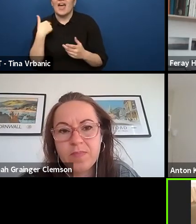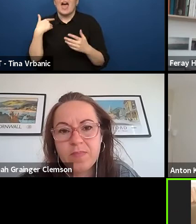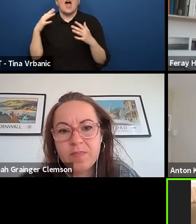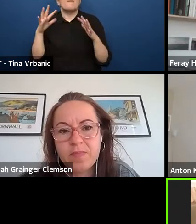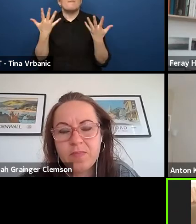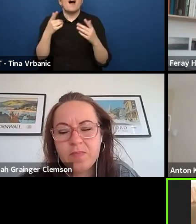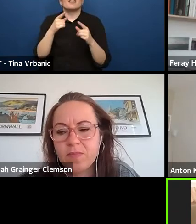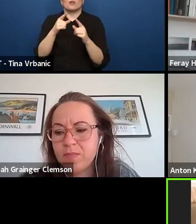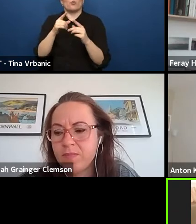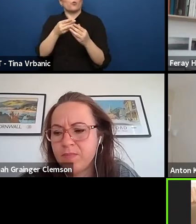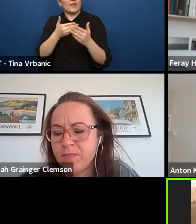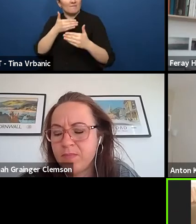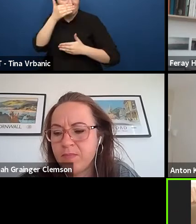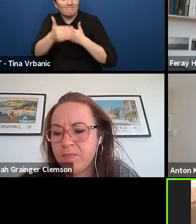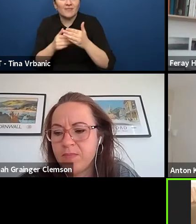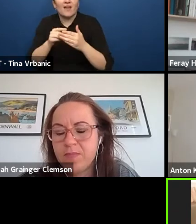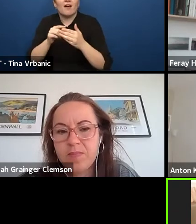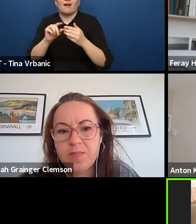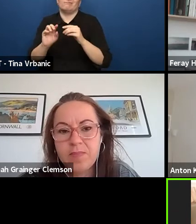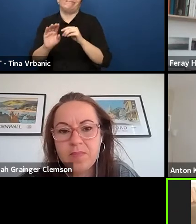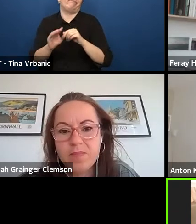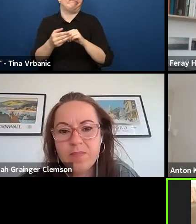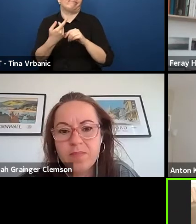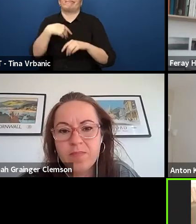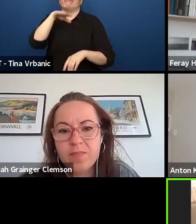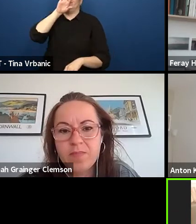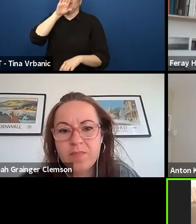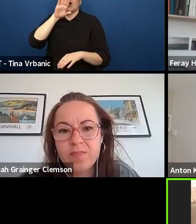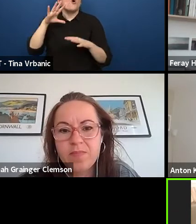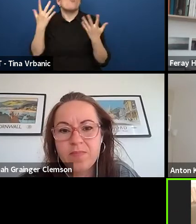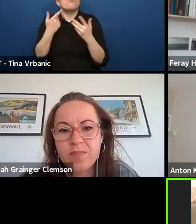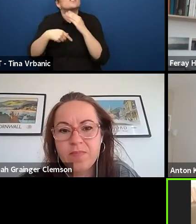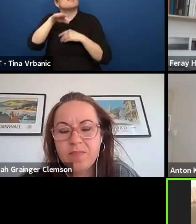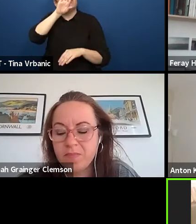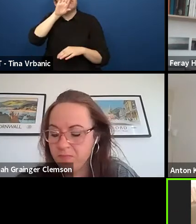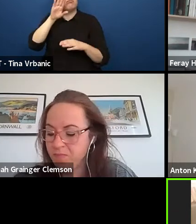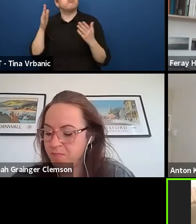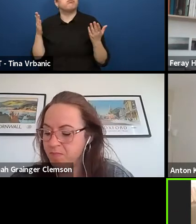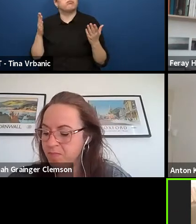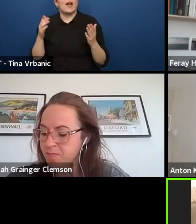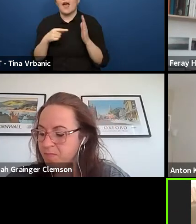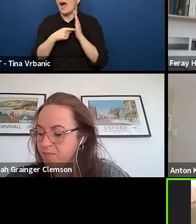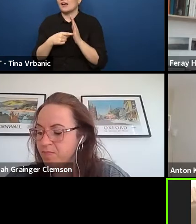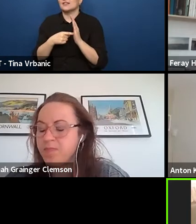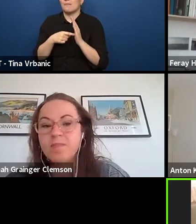that makes the teenager or a citizen, because this is what we need to remember,